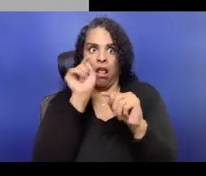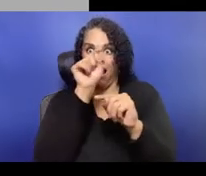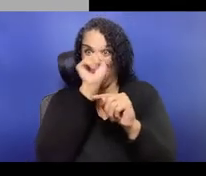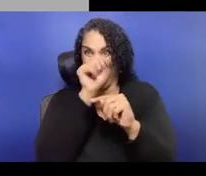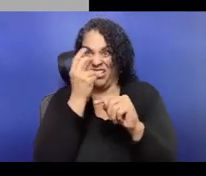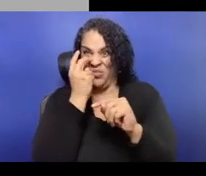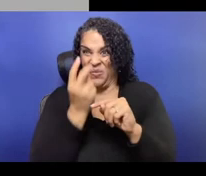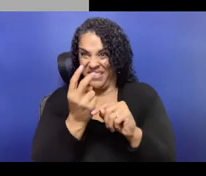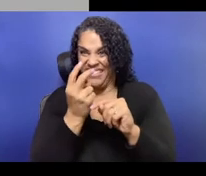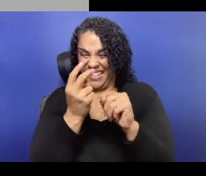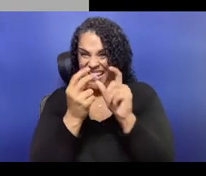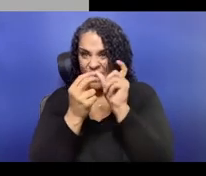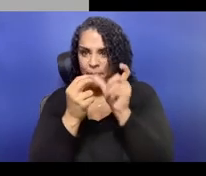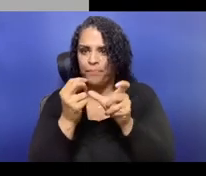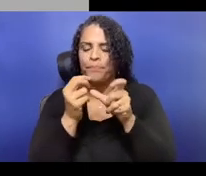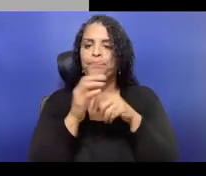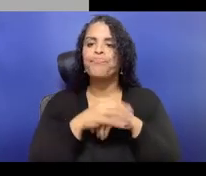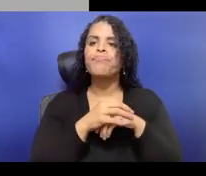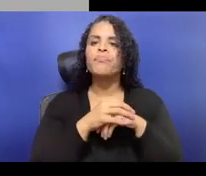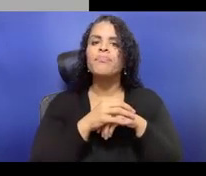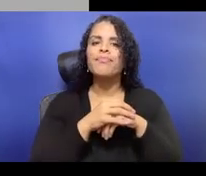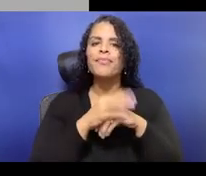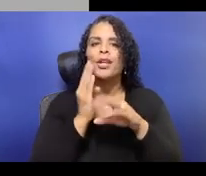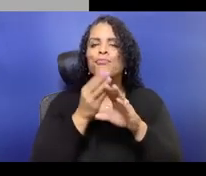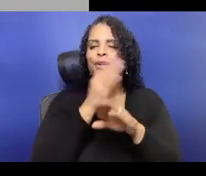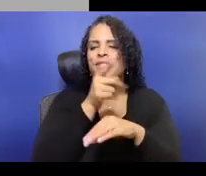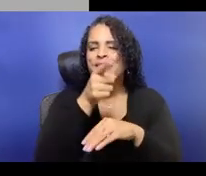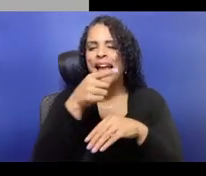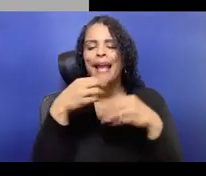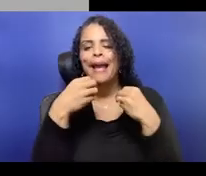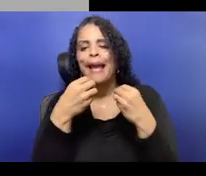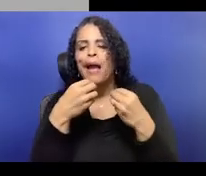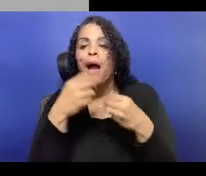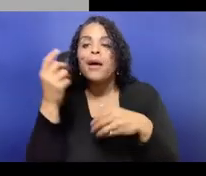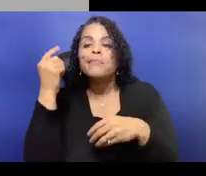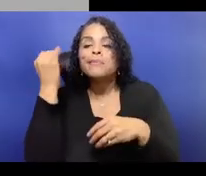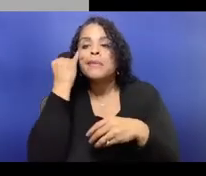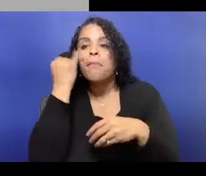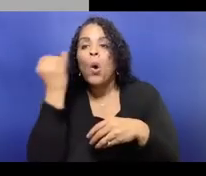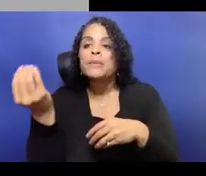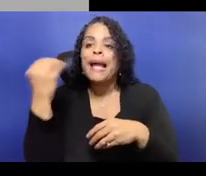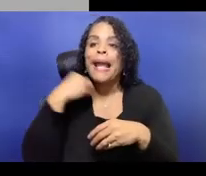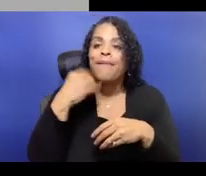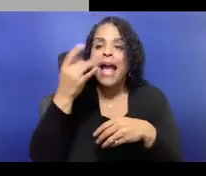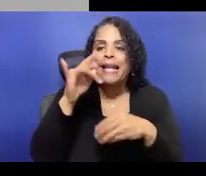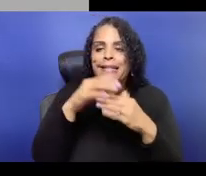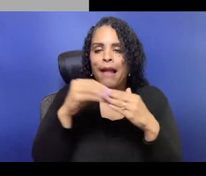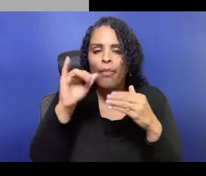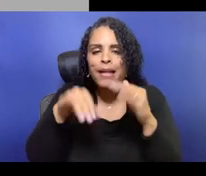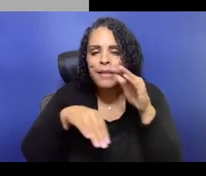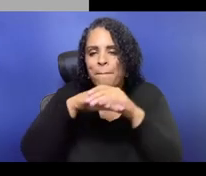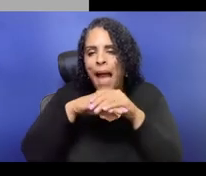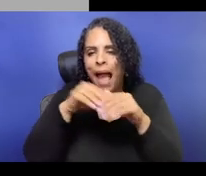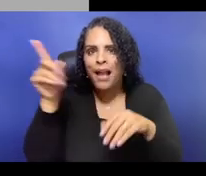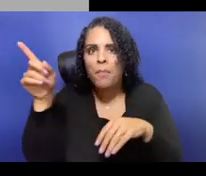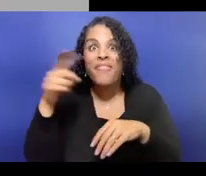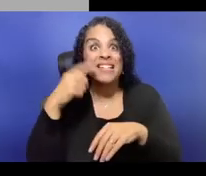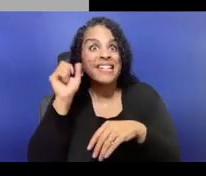the first column representing our current budget, the second column representing a budget if we paid everybody minimum wage,